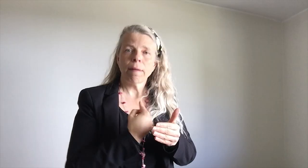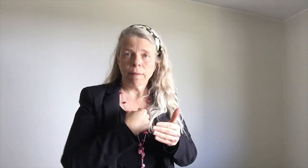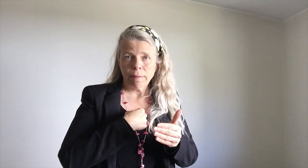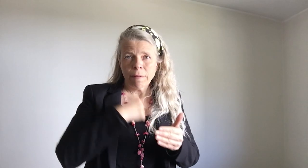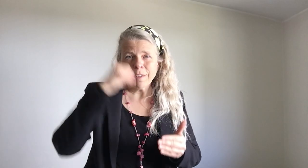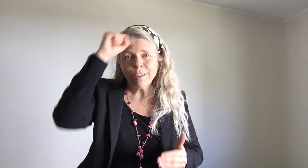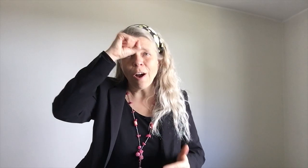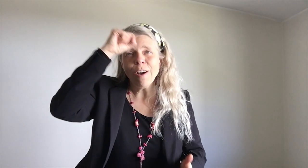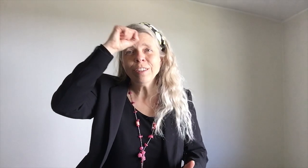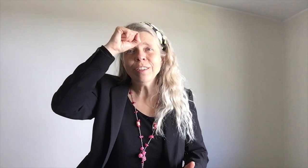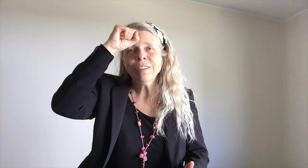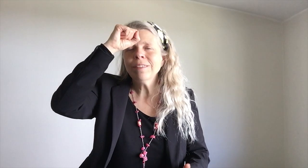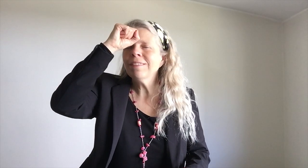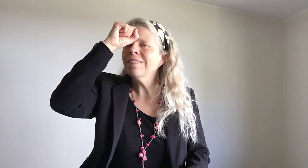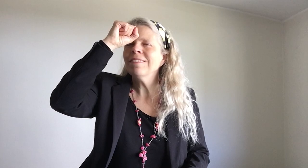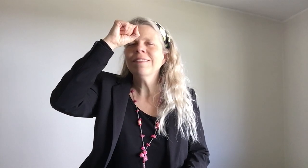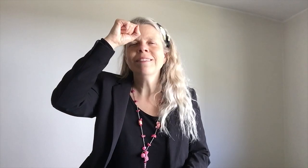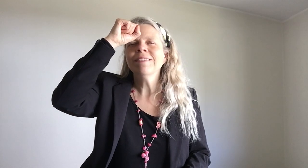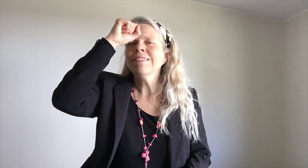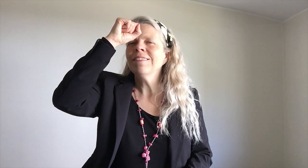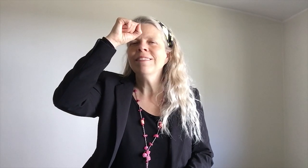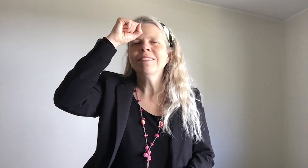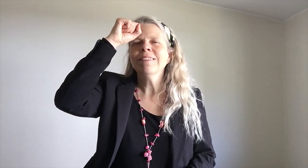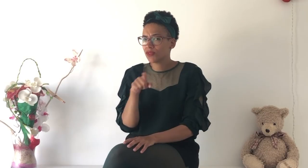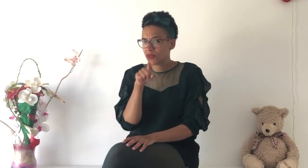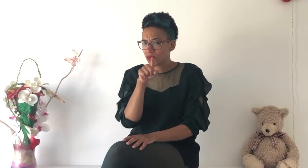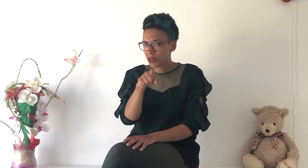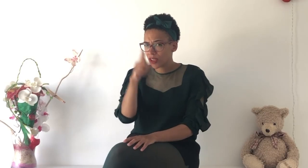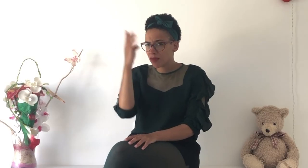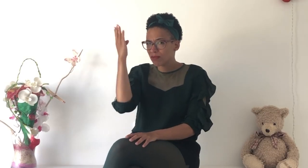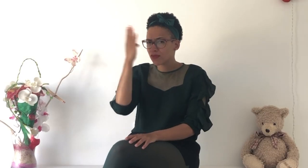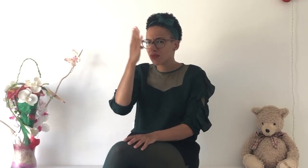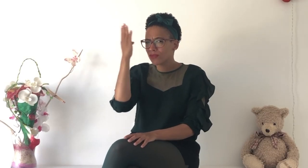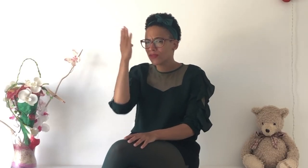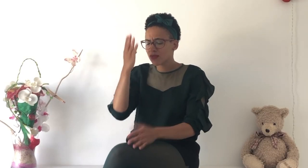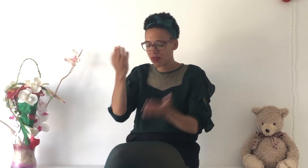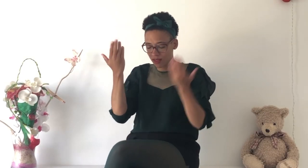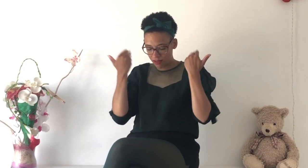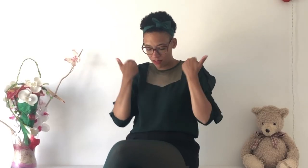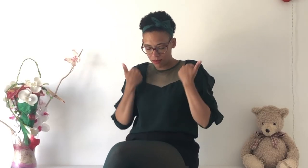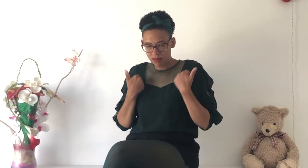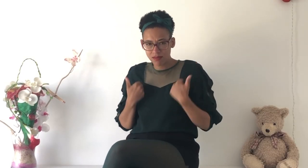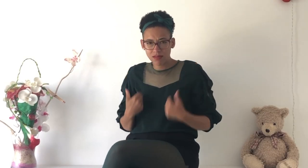I am nobody's fool Just know that you need me